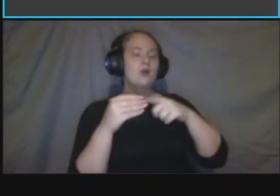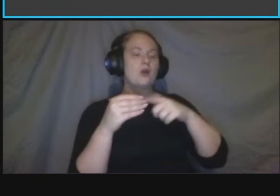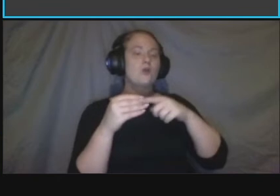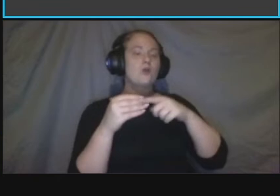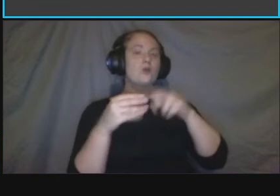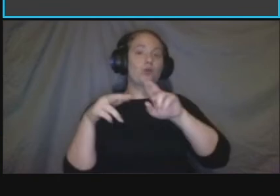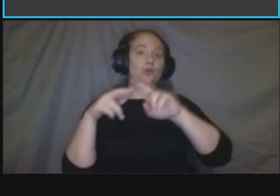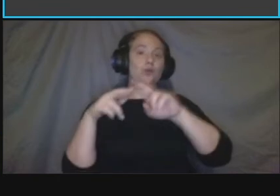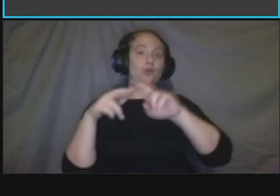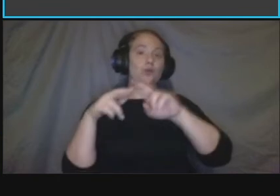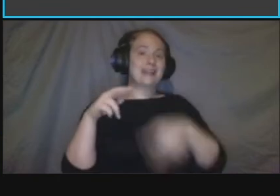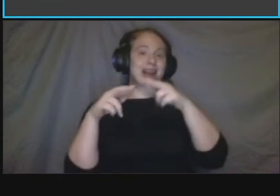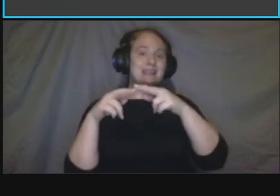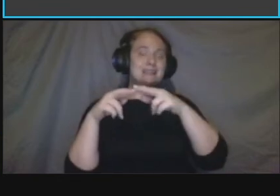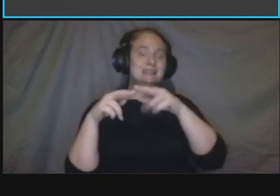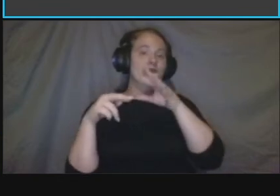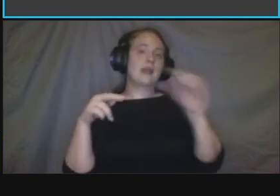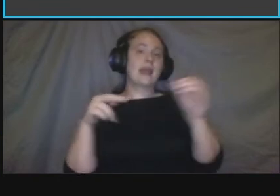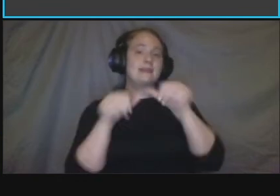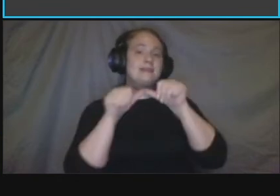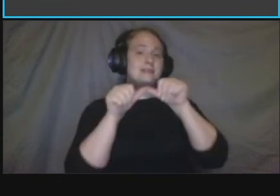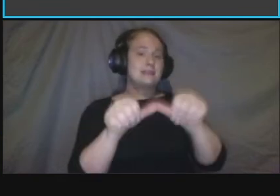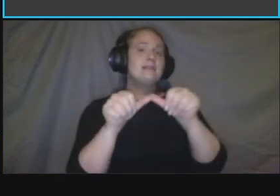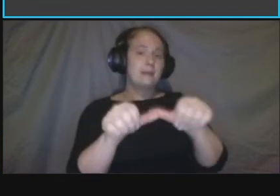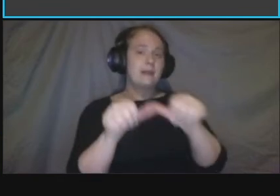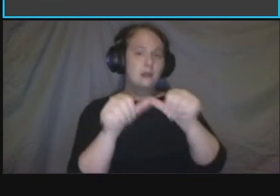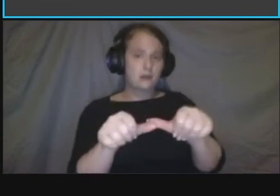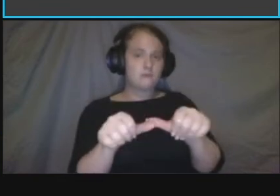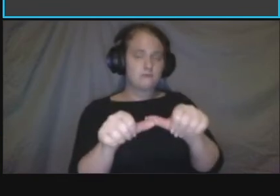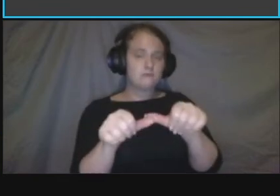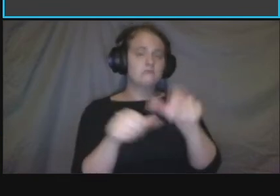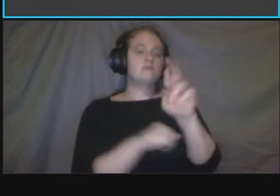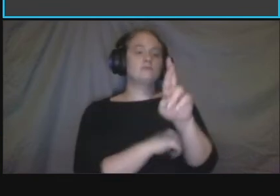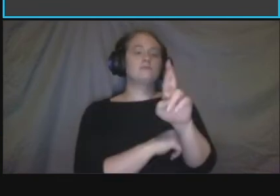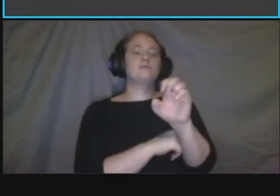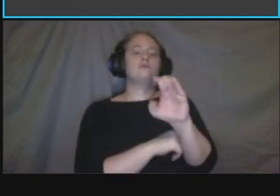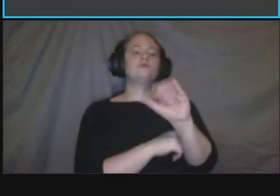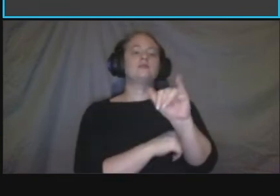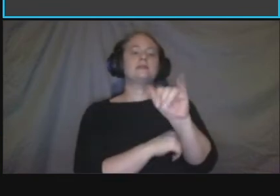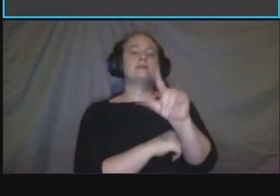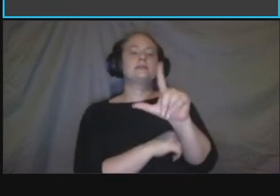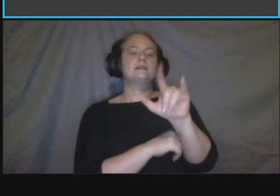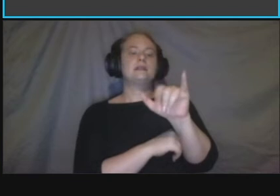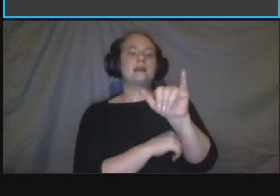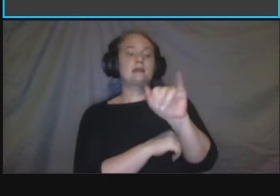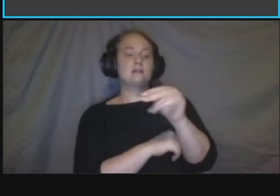in making any new seating and shelters with these recycled concrete steel plastics or wood